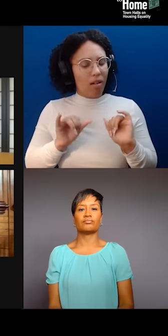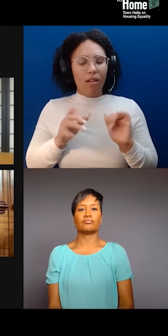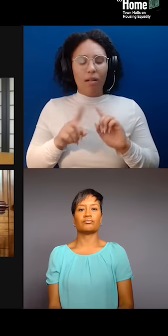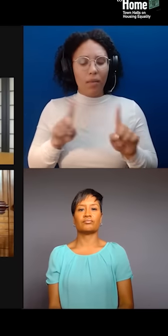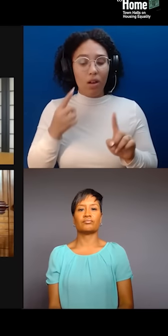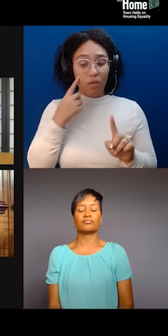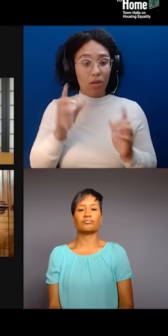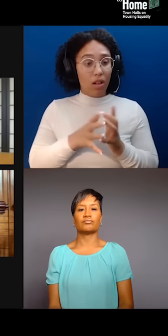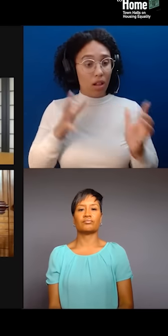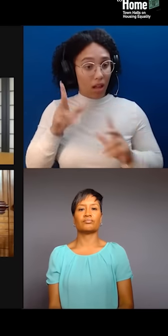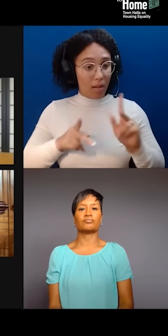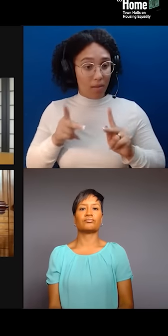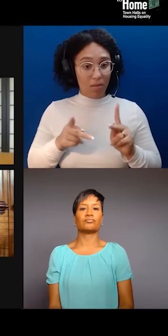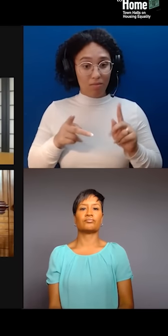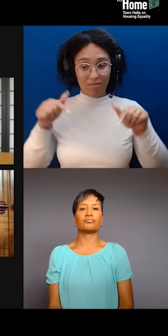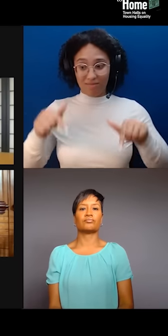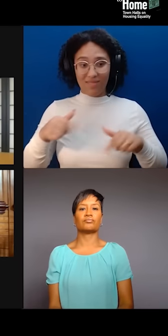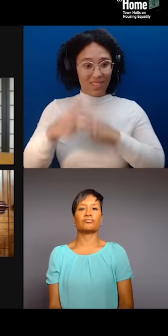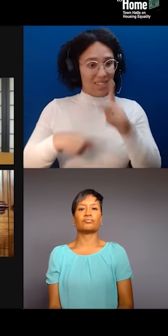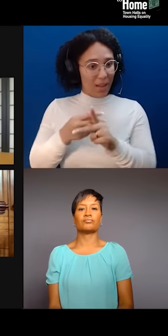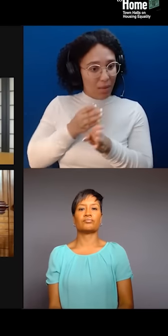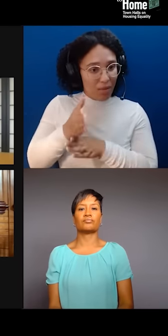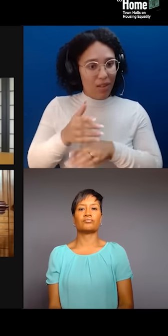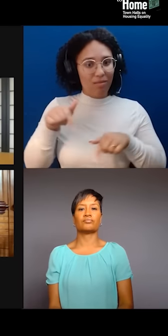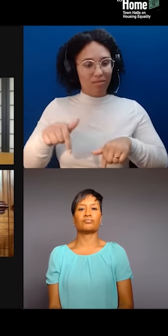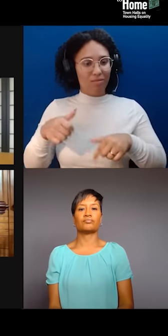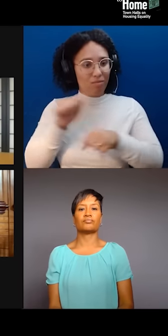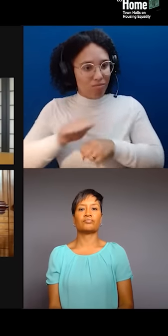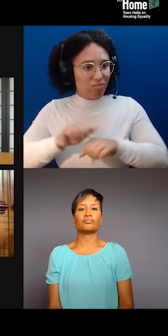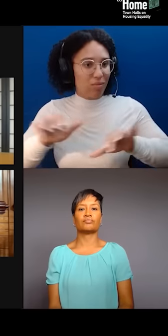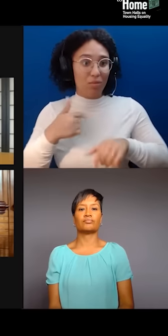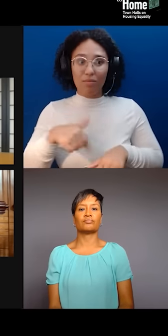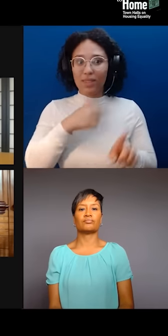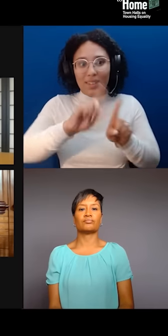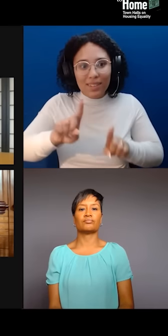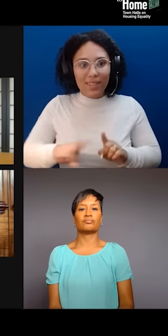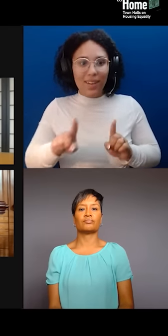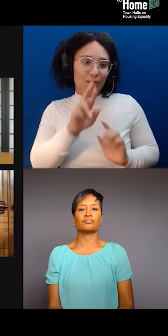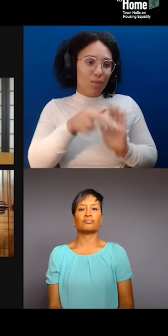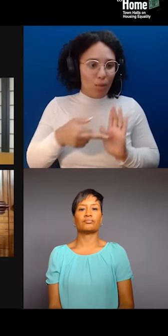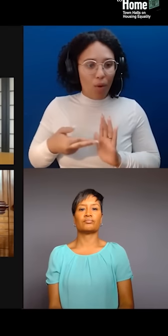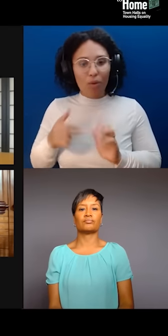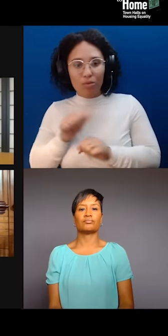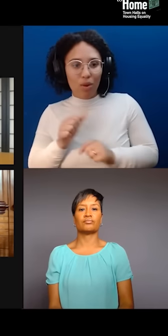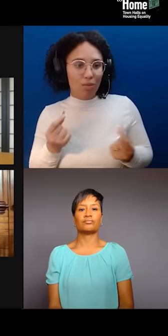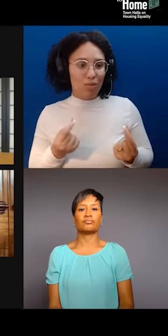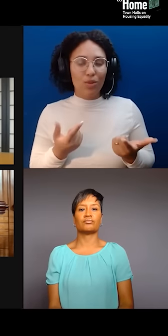wearing our multiple hats, and coming as full human beings in a holistic way to this work,